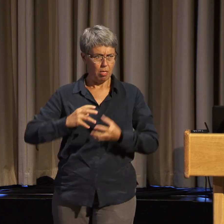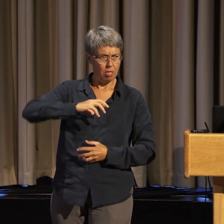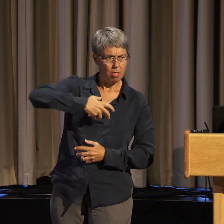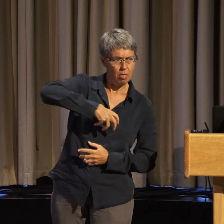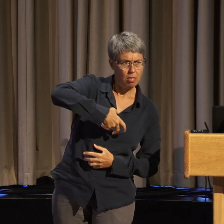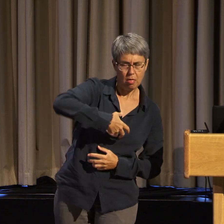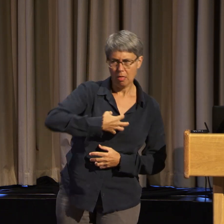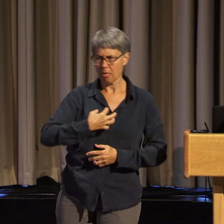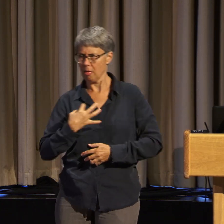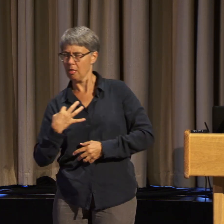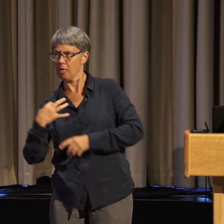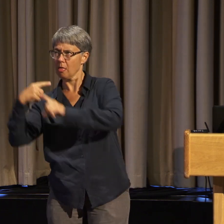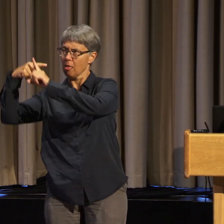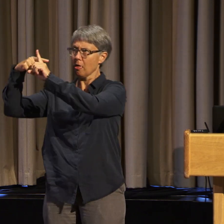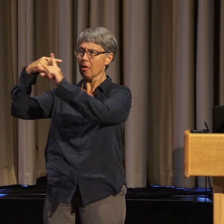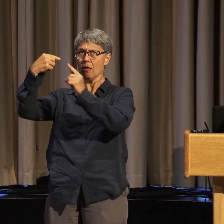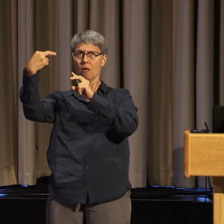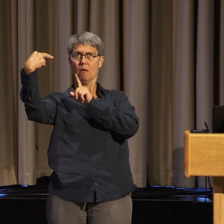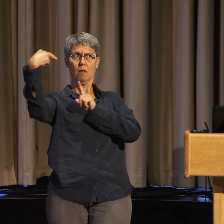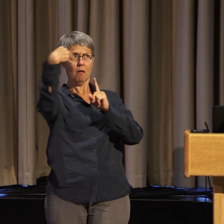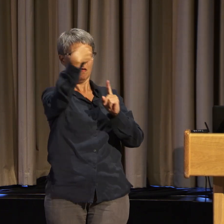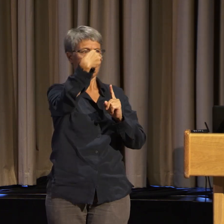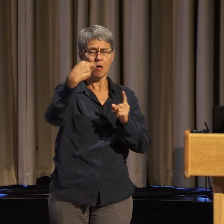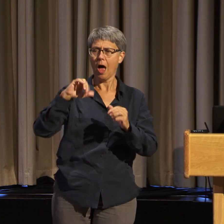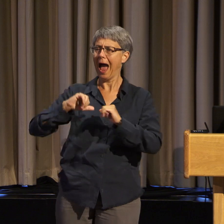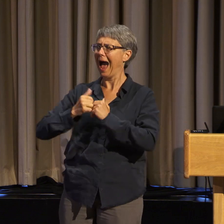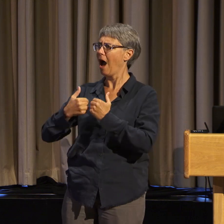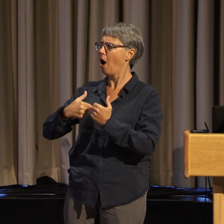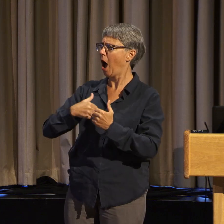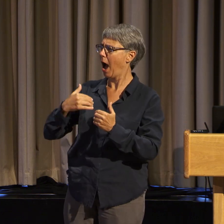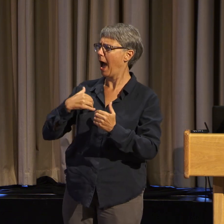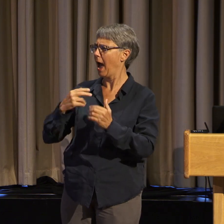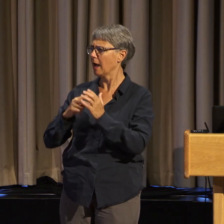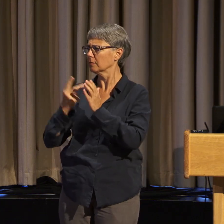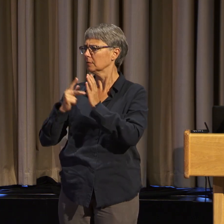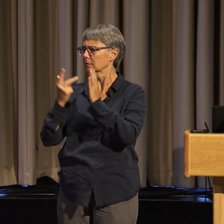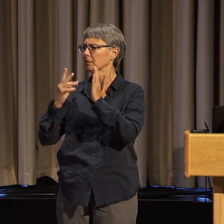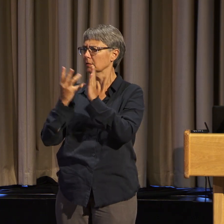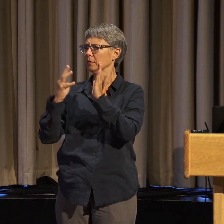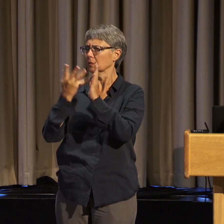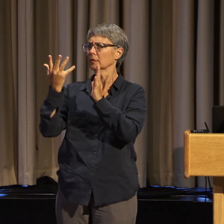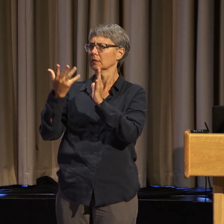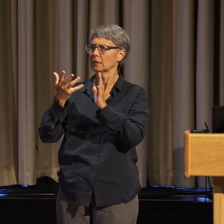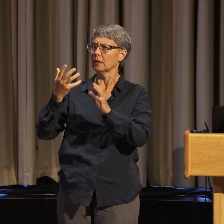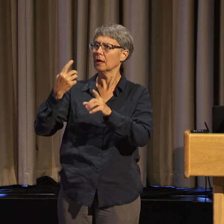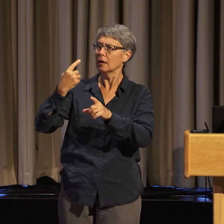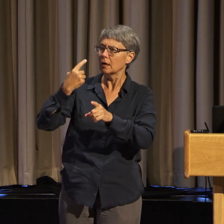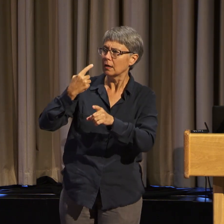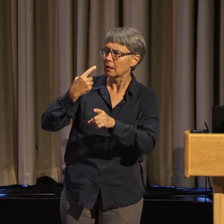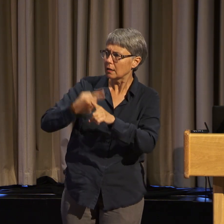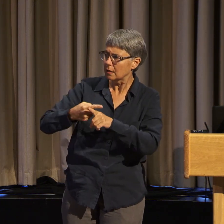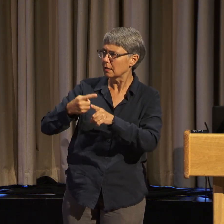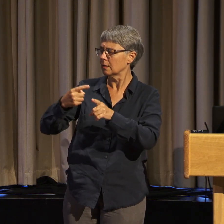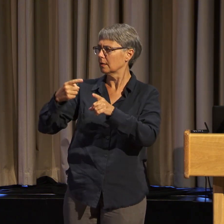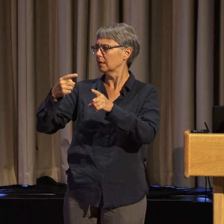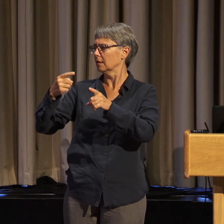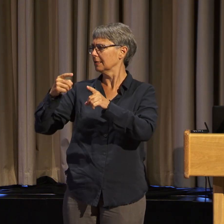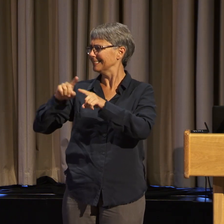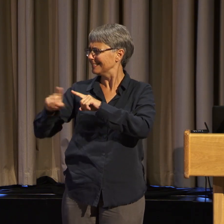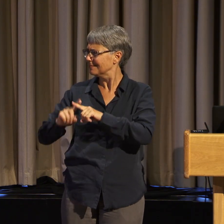a disabled black lesbian, or someone who is LGBTQ and disabled, someone